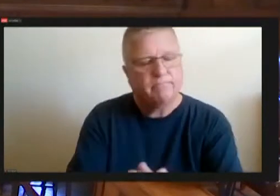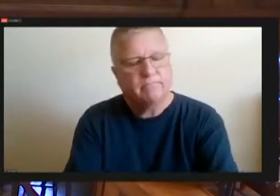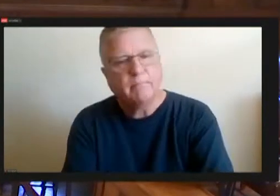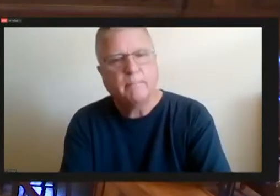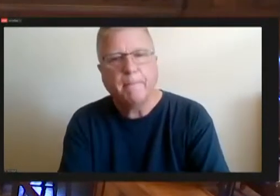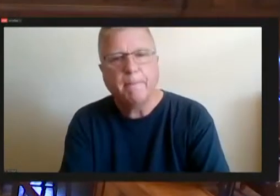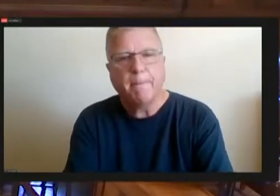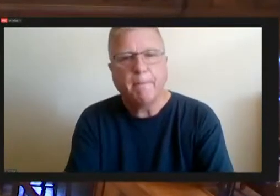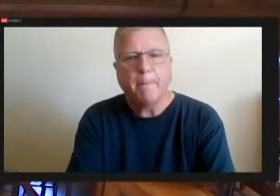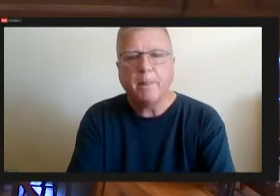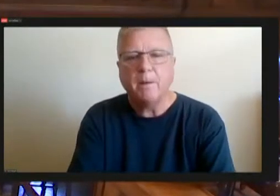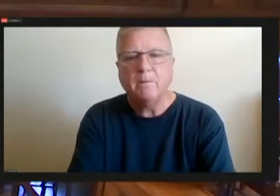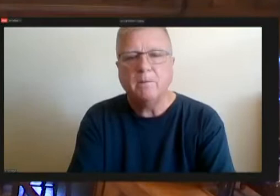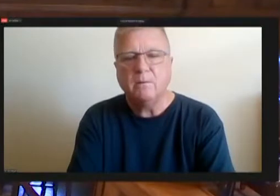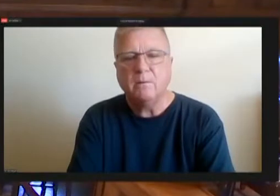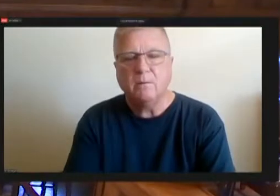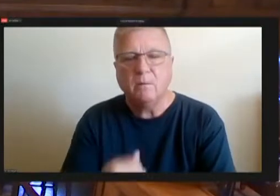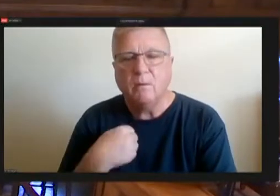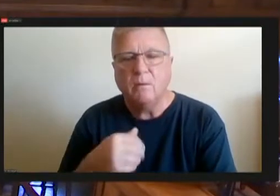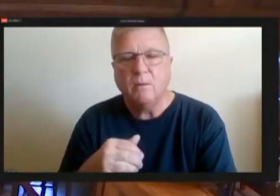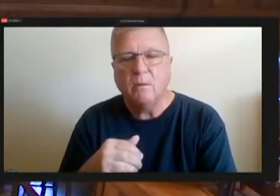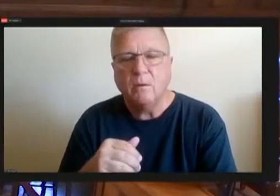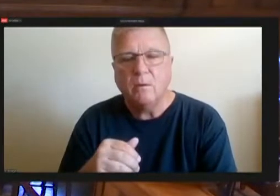We had hundred , I might be wrong.